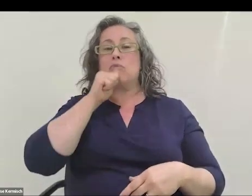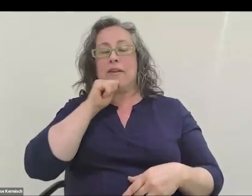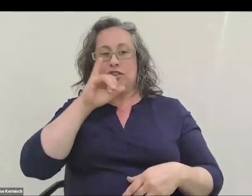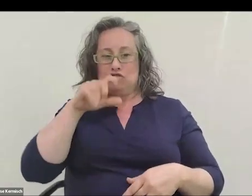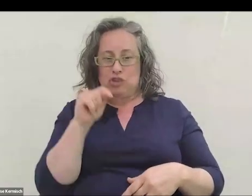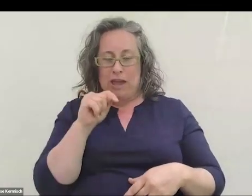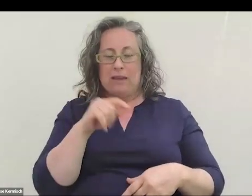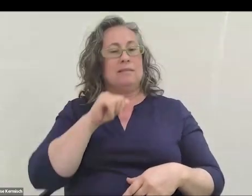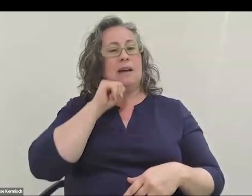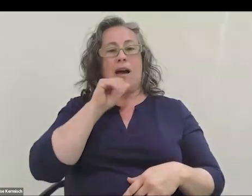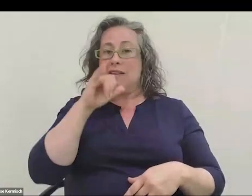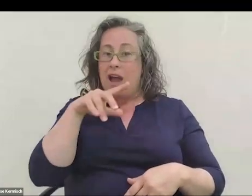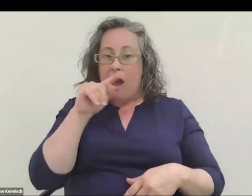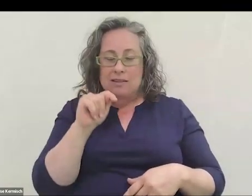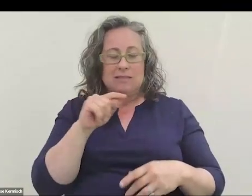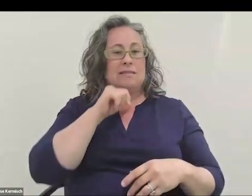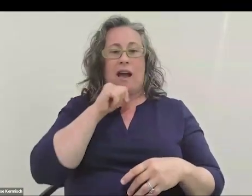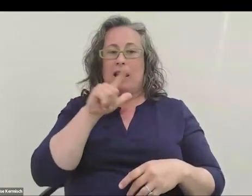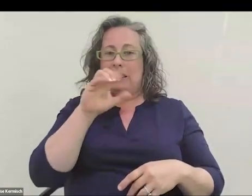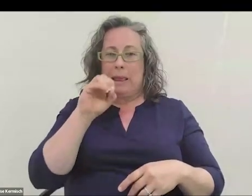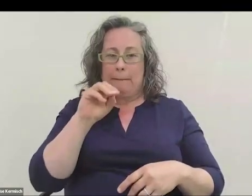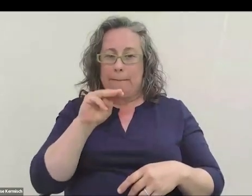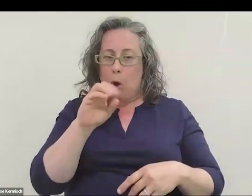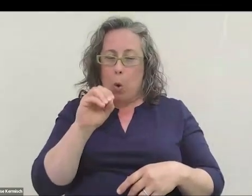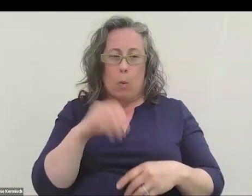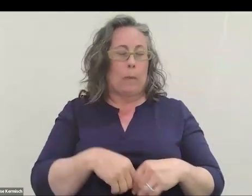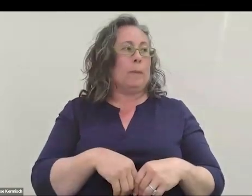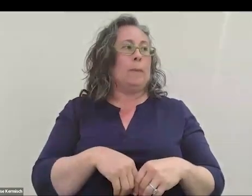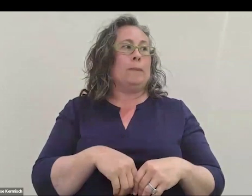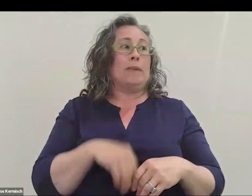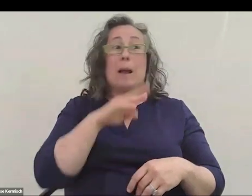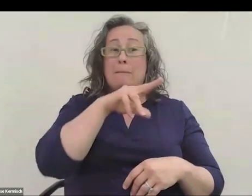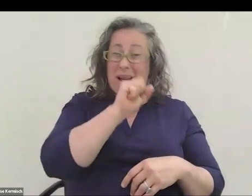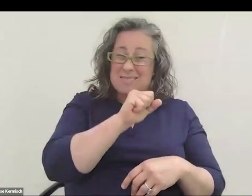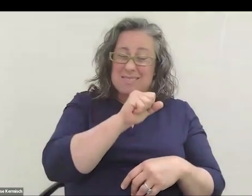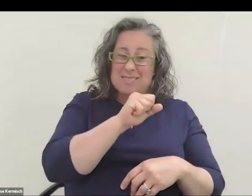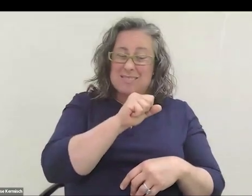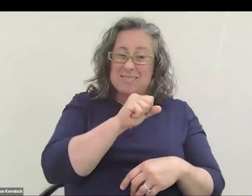A bus is not a limousine. A bus is even sometimes easy than a train.